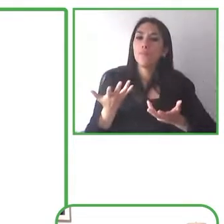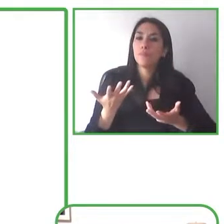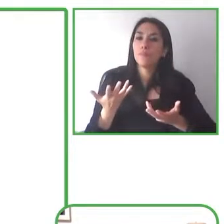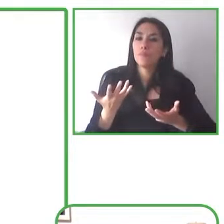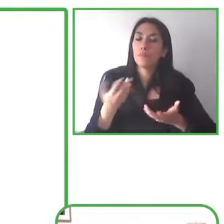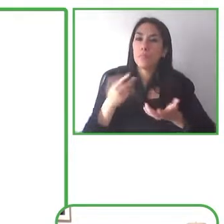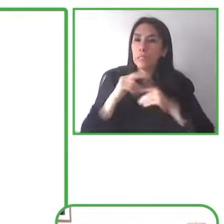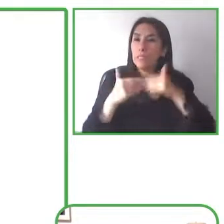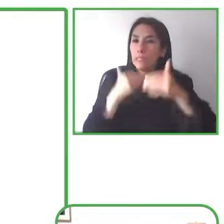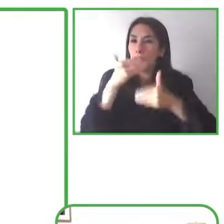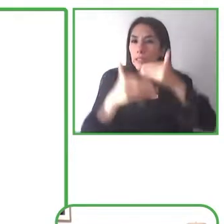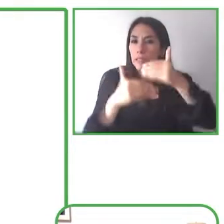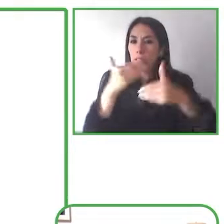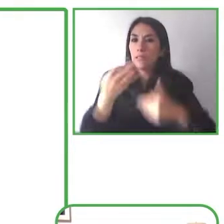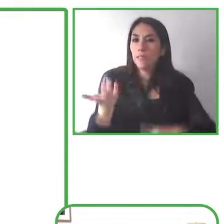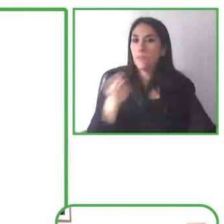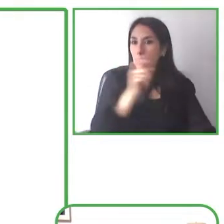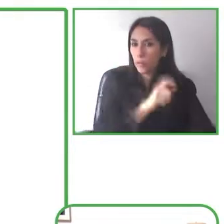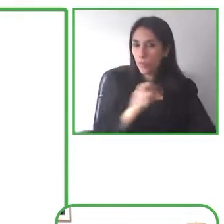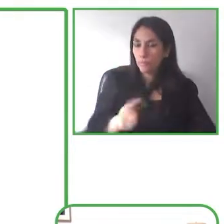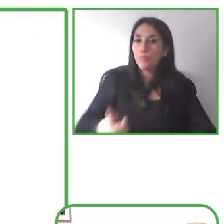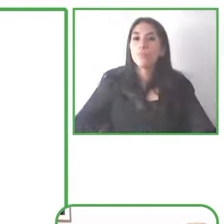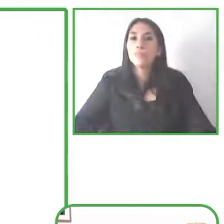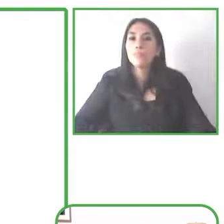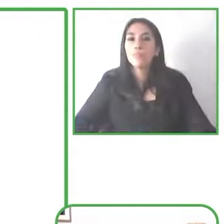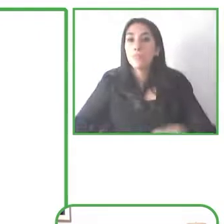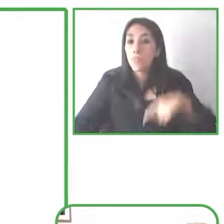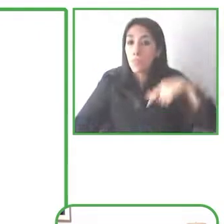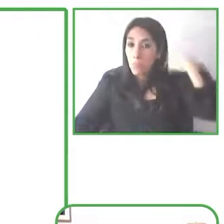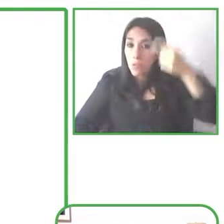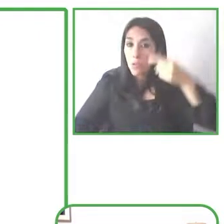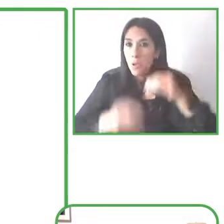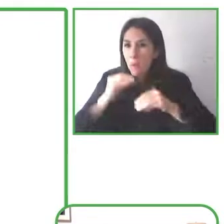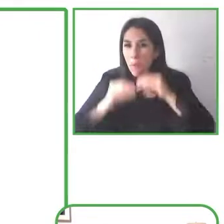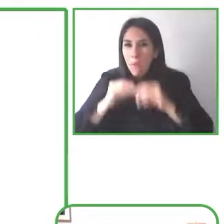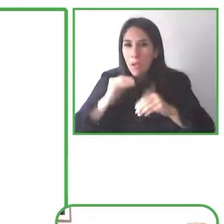facial gestures so camera switches are a new feature in